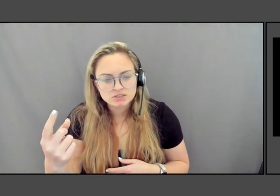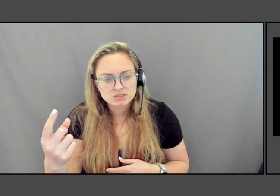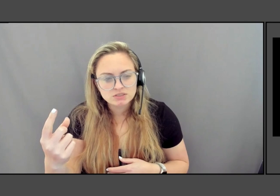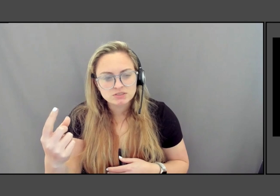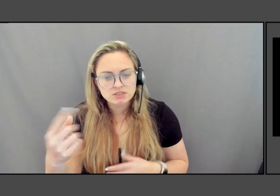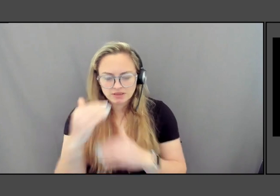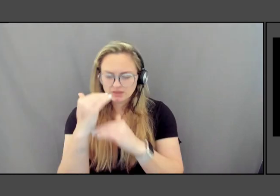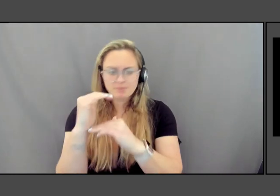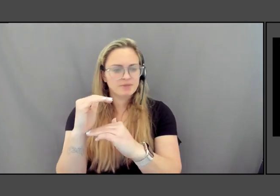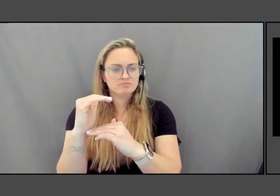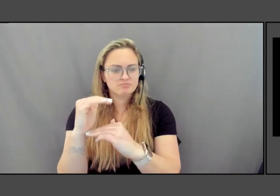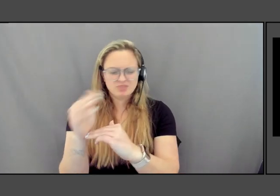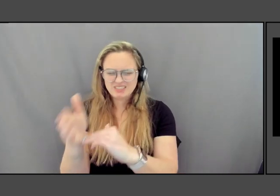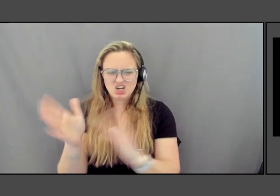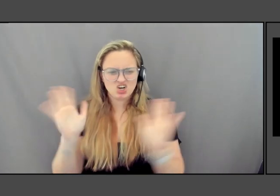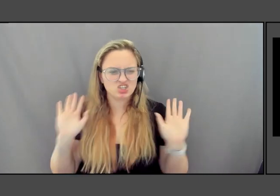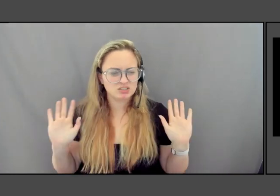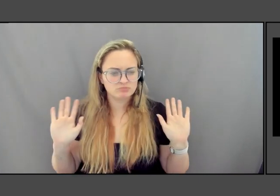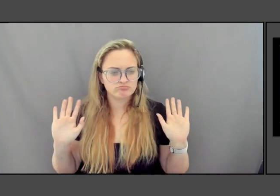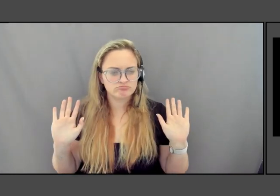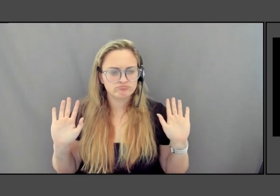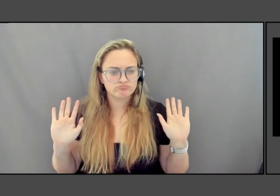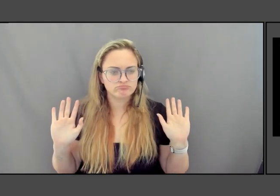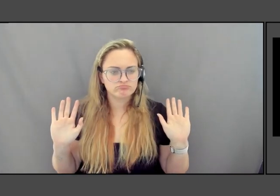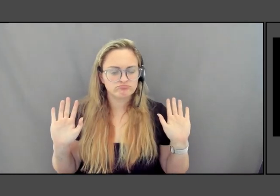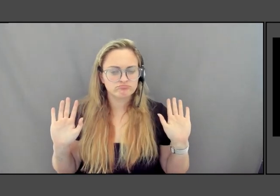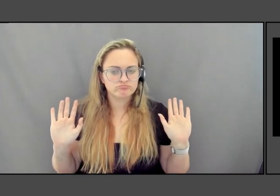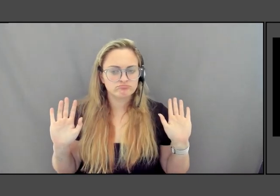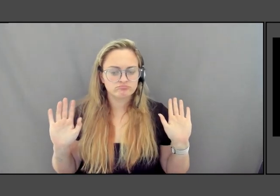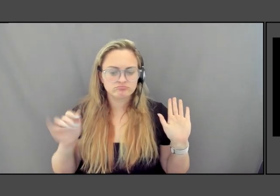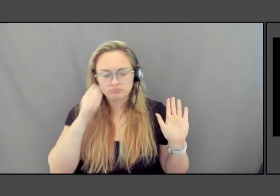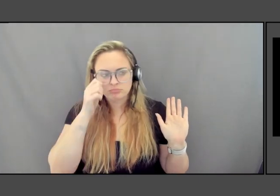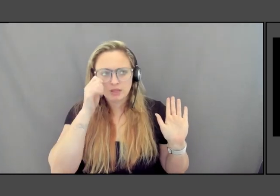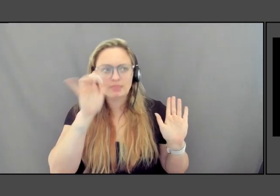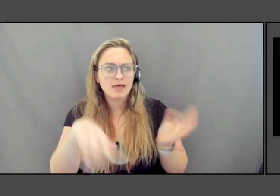I mean, I think this this is the dialog that is currently ongoing